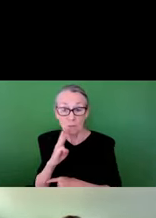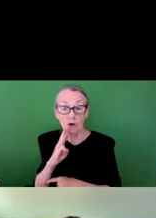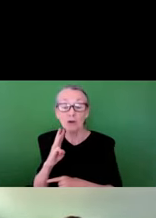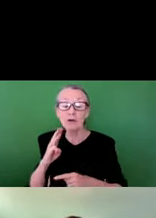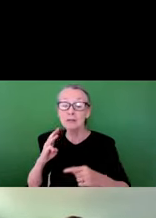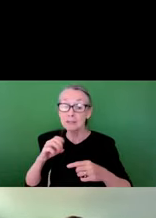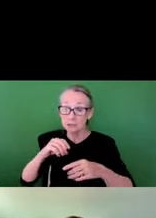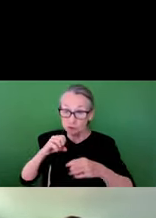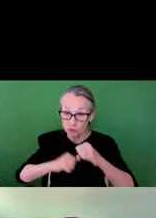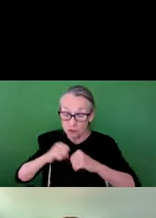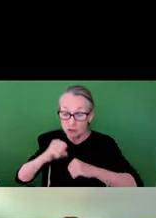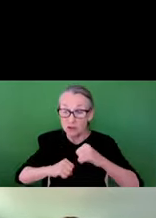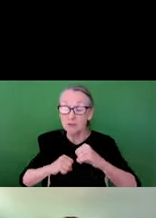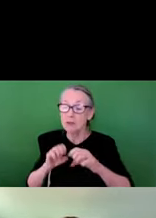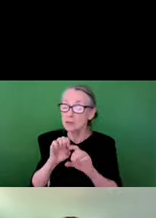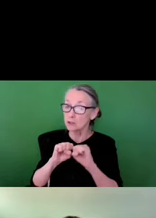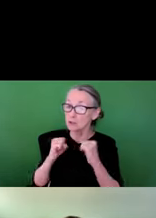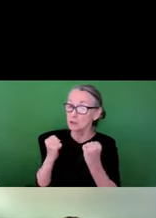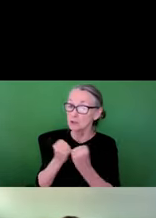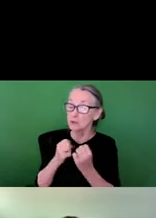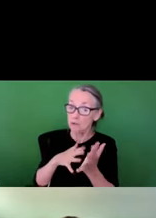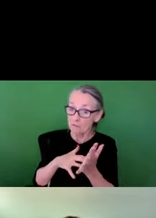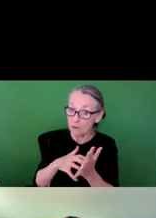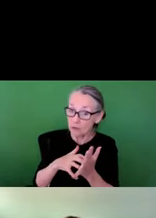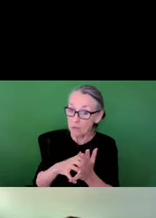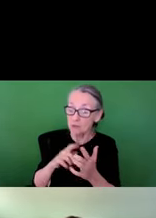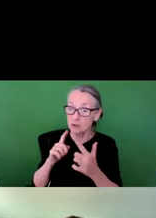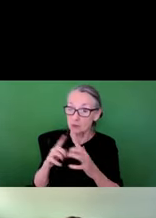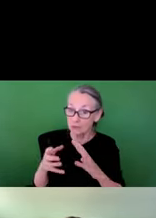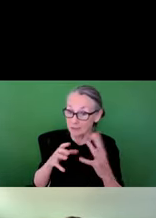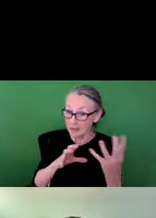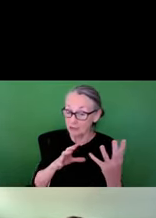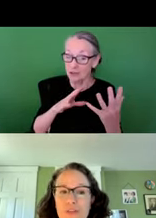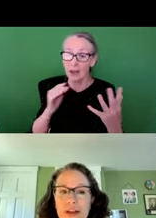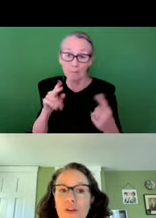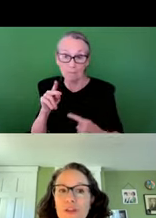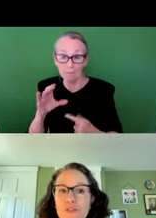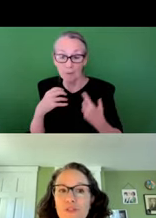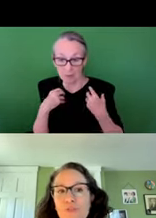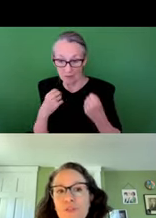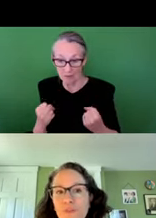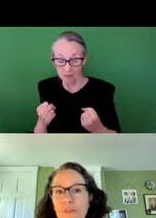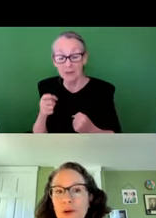to disasters, hazard mitigation, and public health. Throughout his research, Dr. Hendricks uses a framework